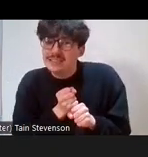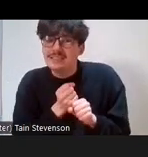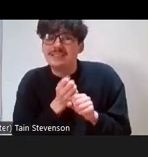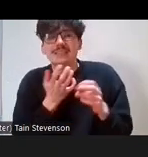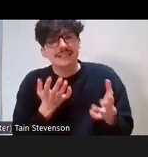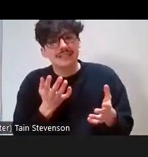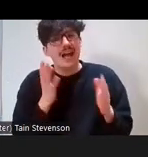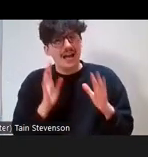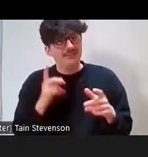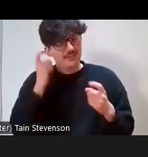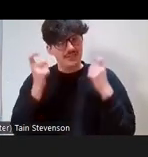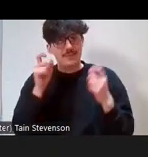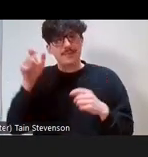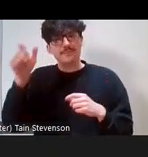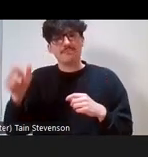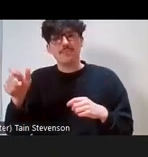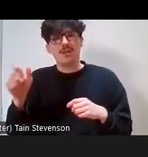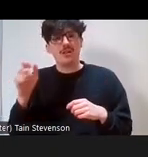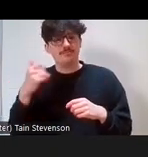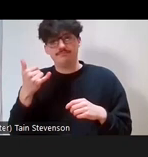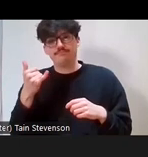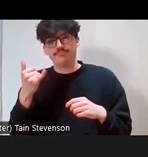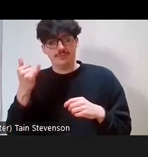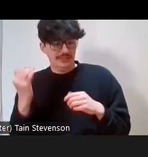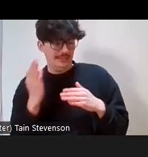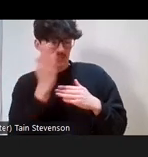all these things, you know, when they come to speak to you about volunteering or you know,